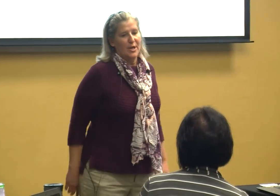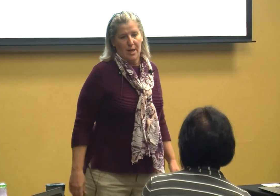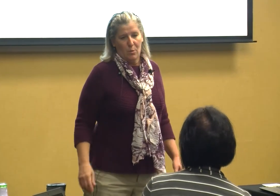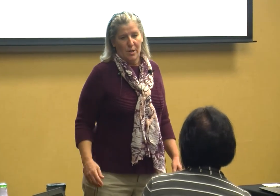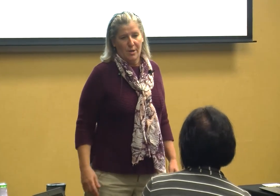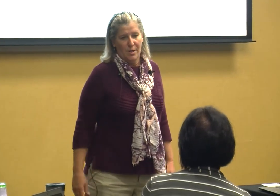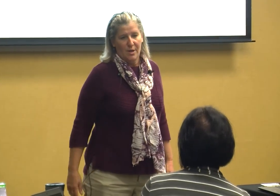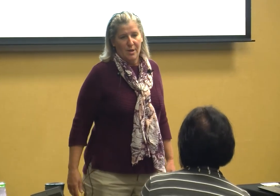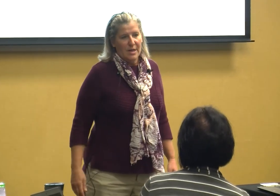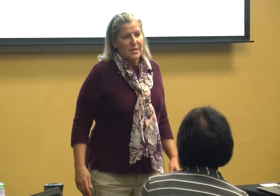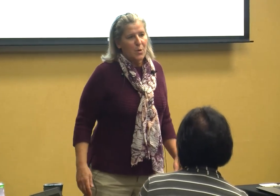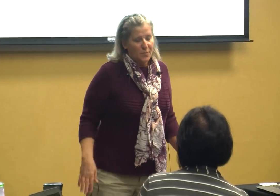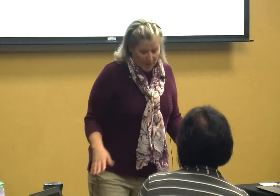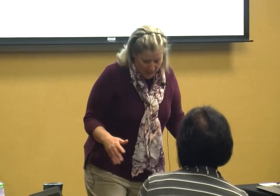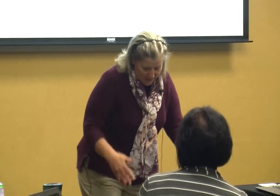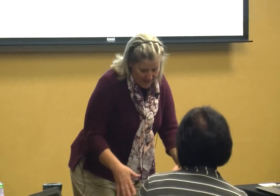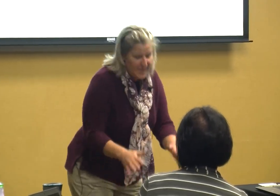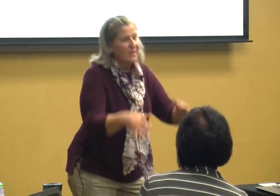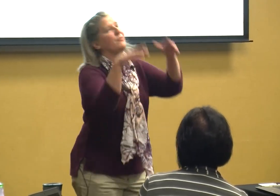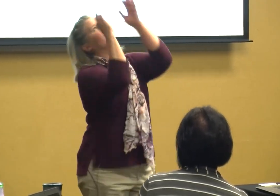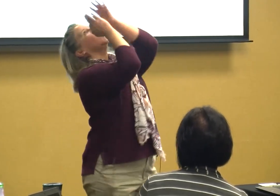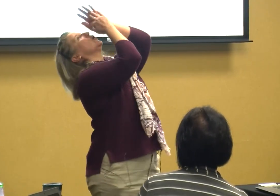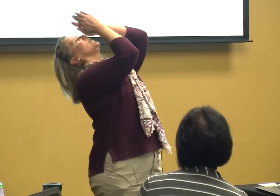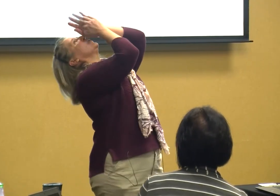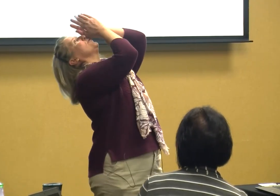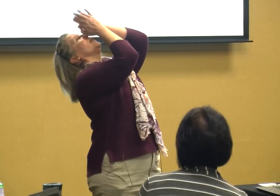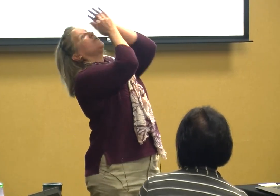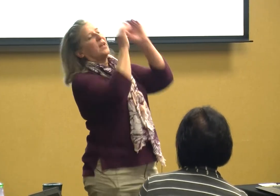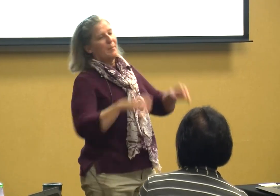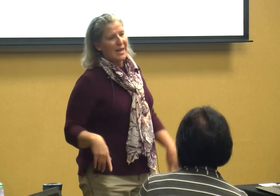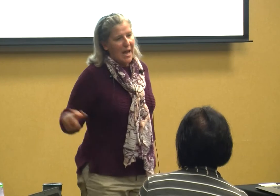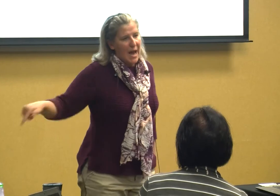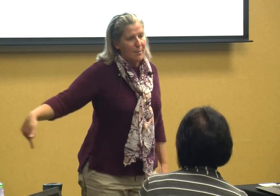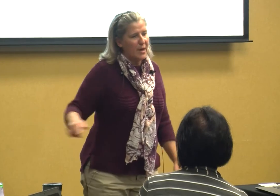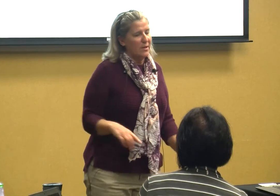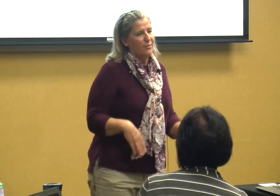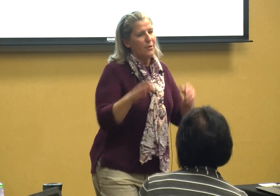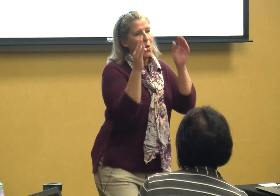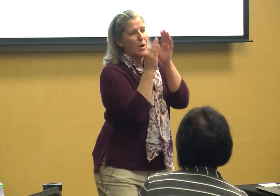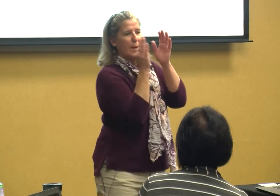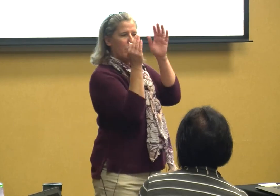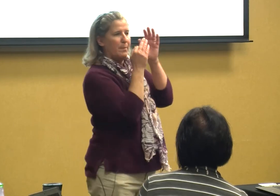do so if the kid is in the floor and they're self stemming I'm gonna get the floor and I'm going to